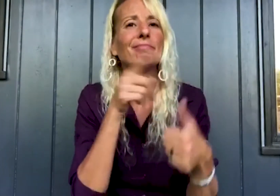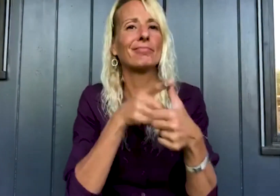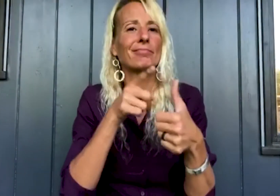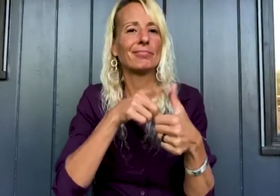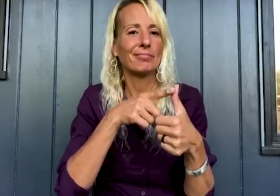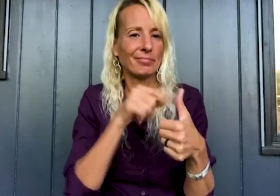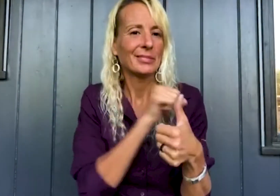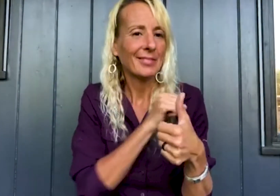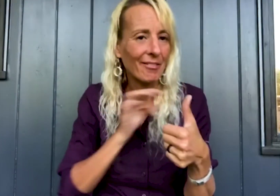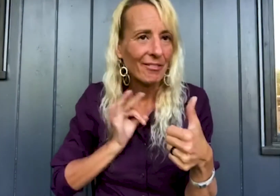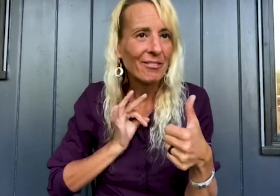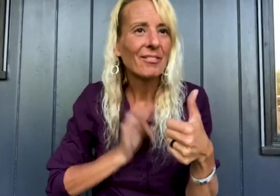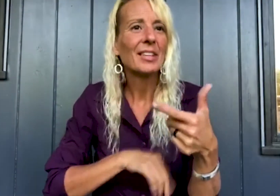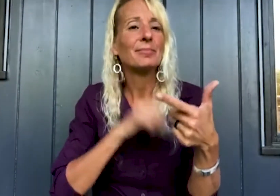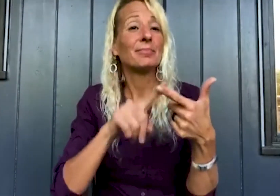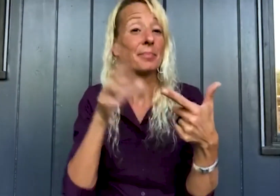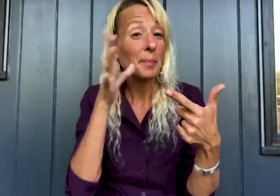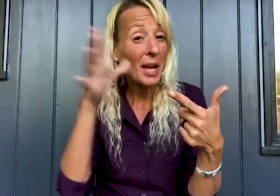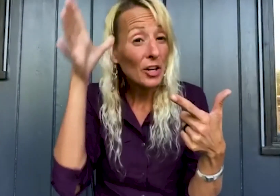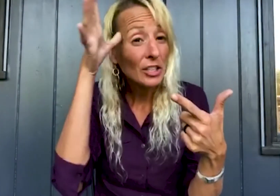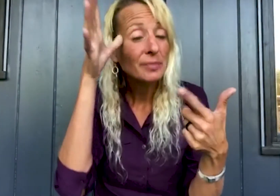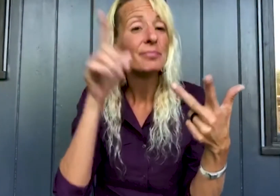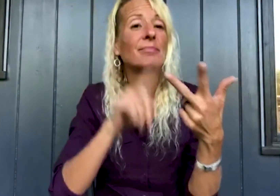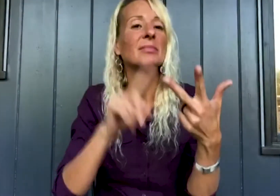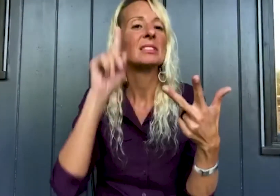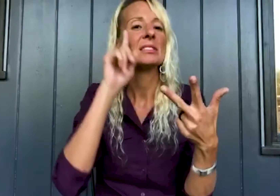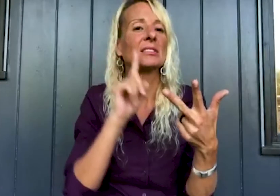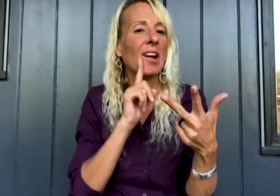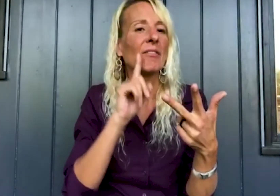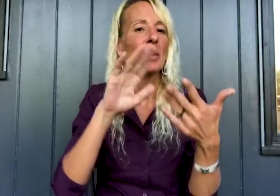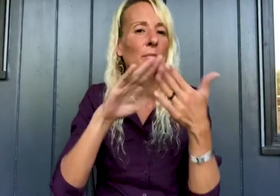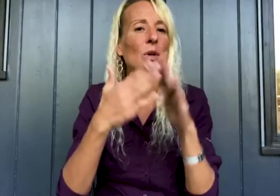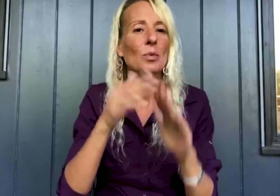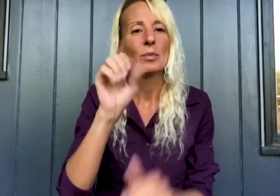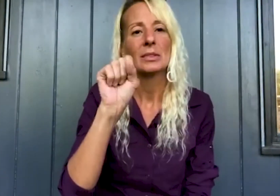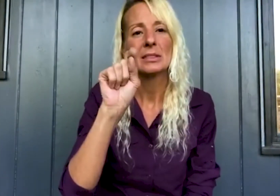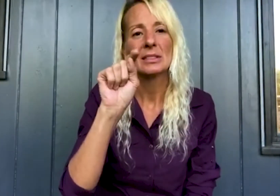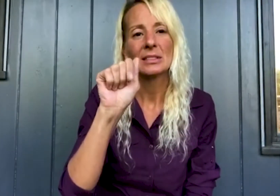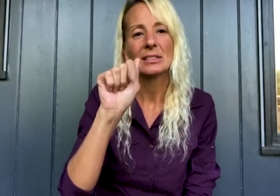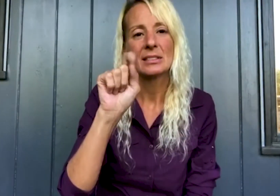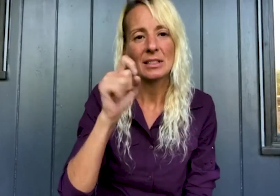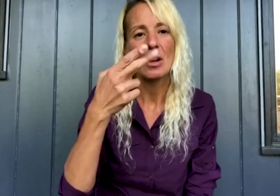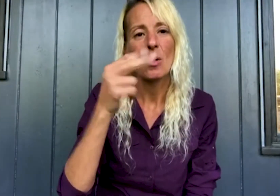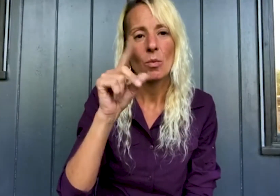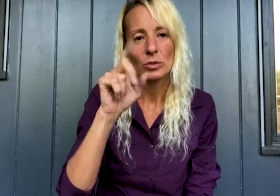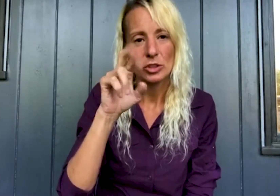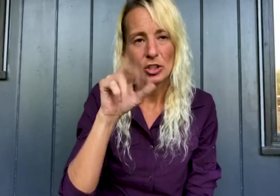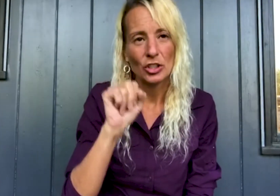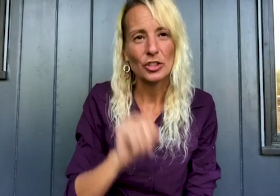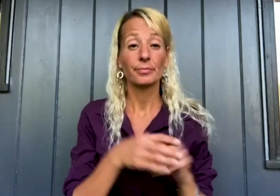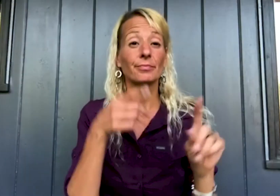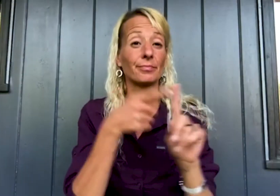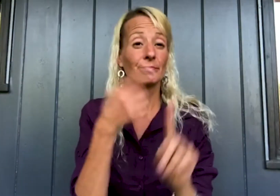The search committee included AKSD staff, parents, and Deaf community stakeholders.